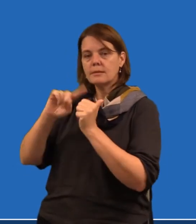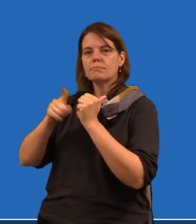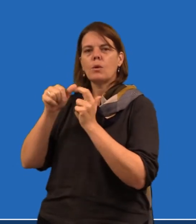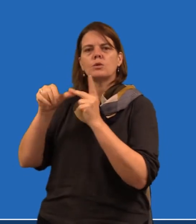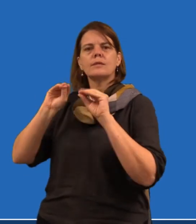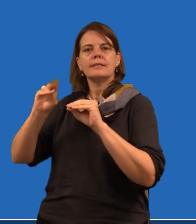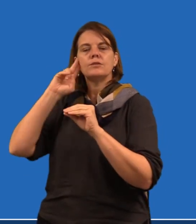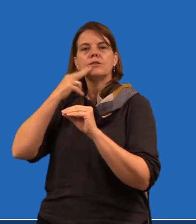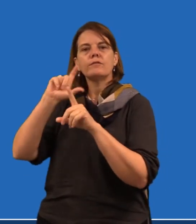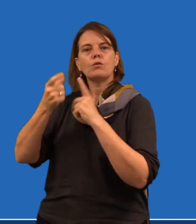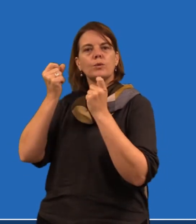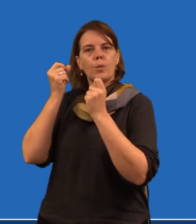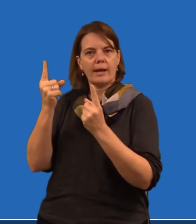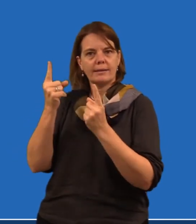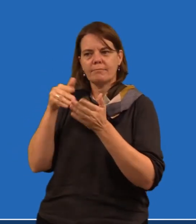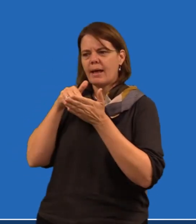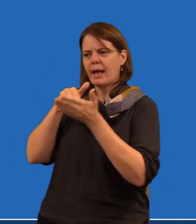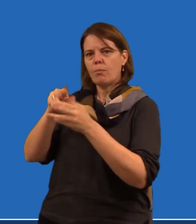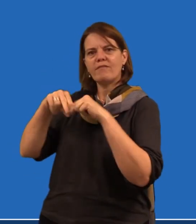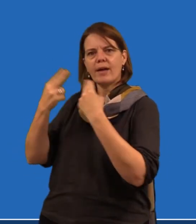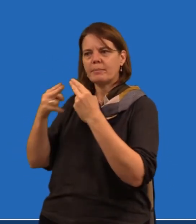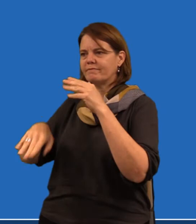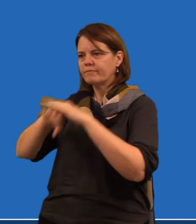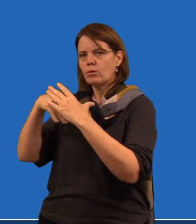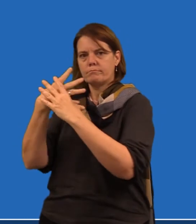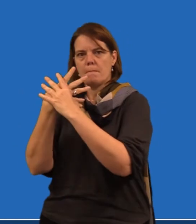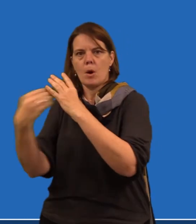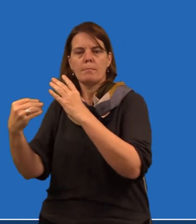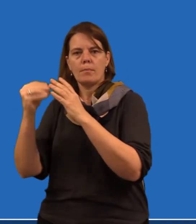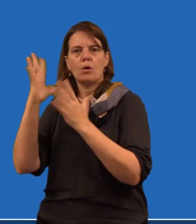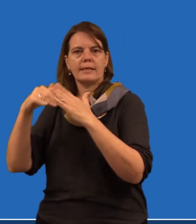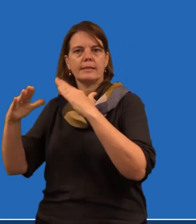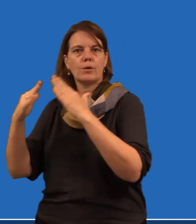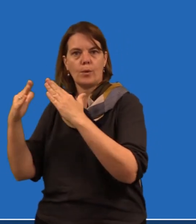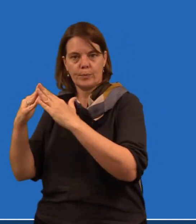We teach them some signs, but also deaf cultural awareness to help the family be fully immersed with